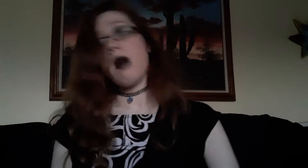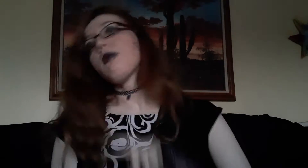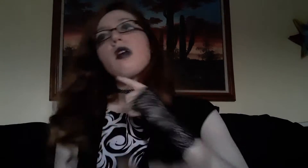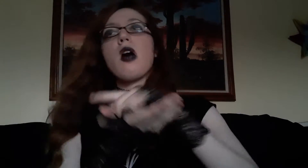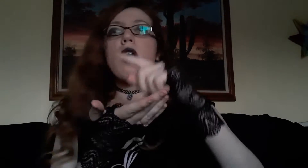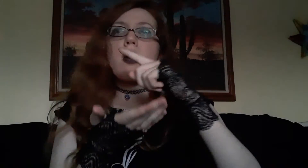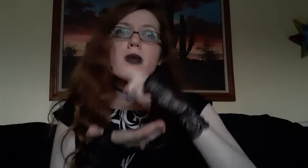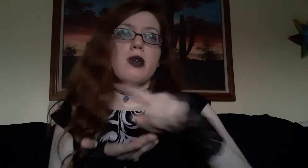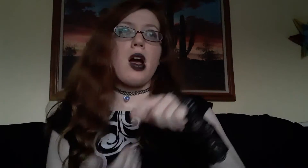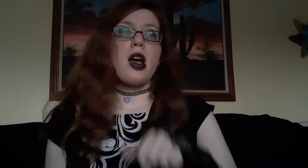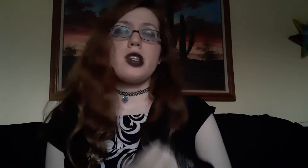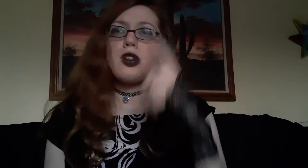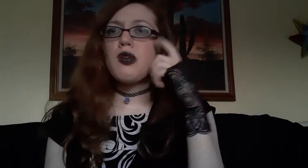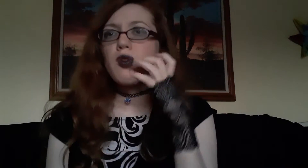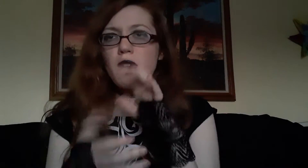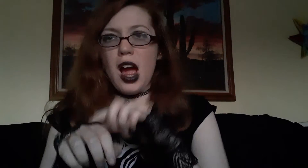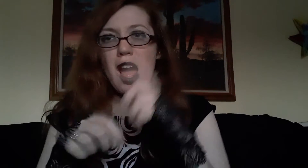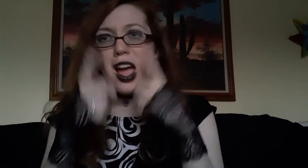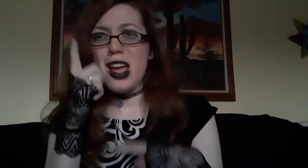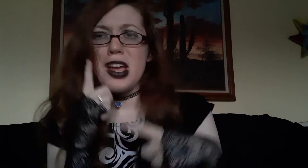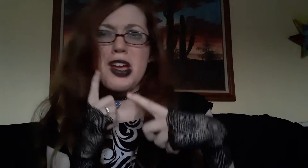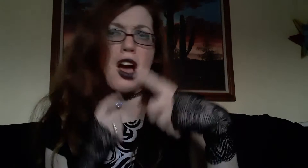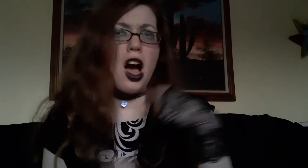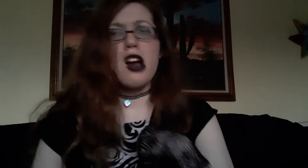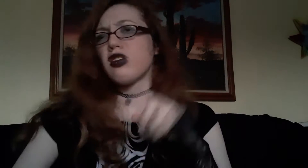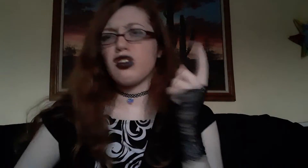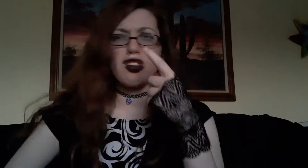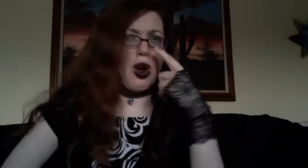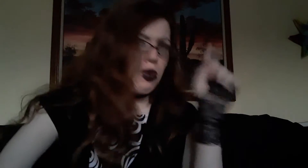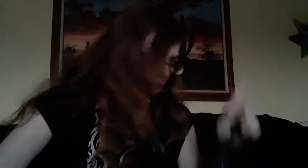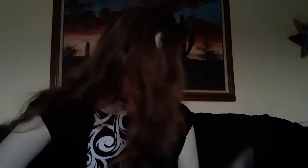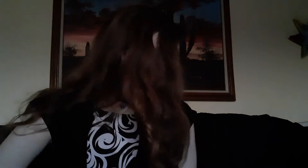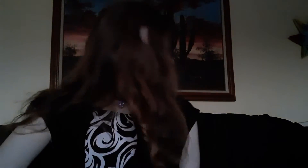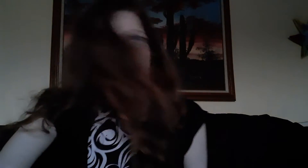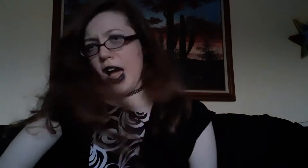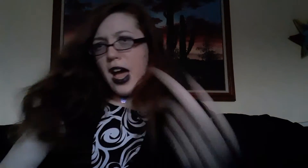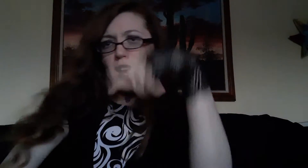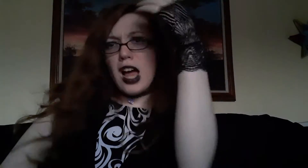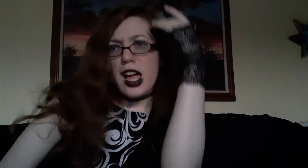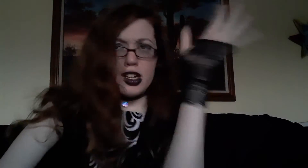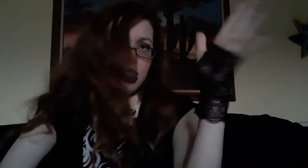SOMETIMES WHEN YOU CRY I JUST DON'T-CARE, I DON'T KNOW WHY...